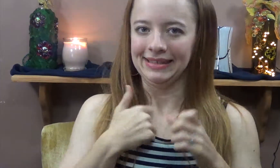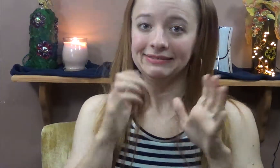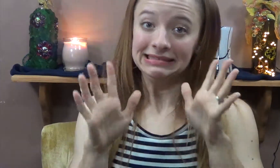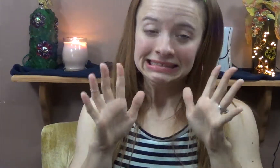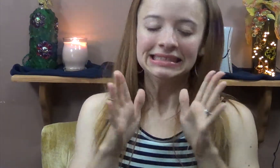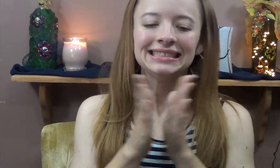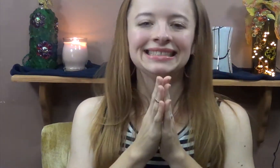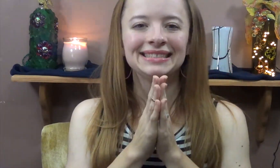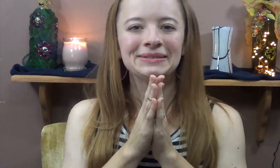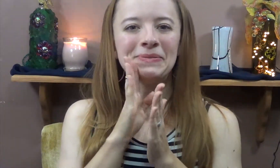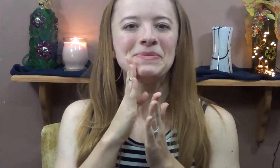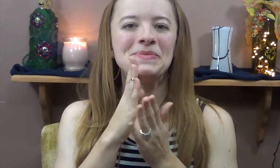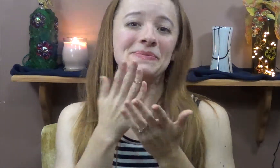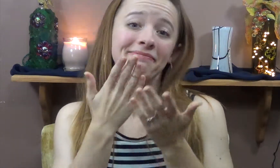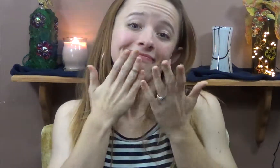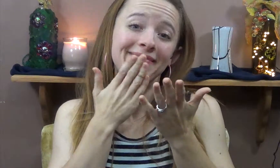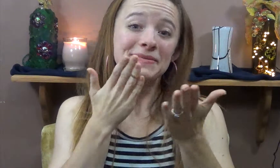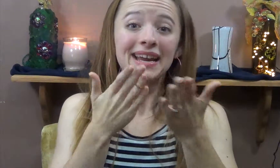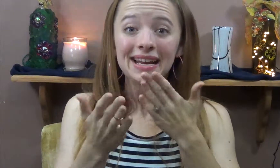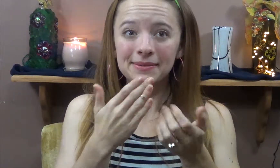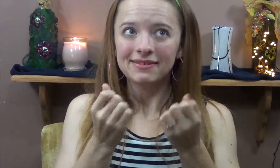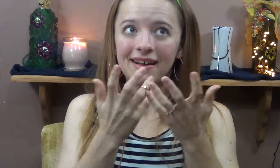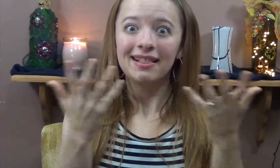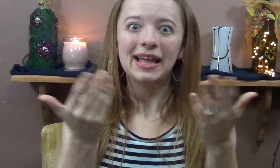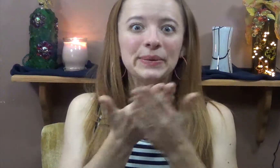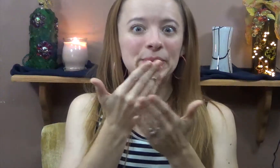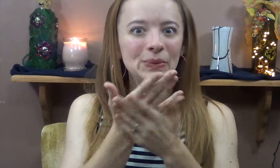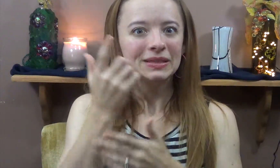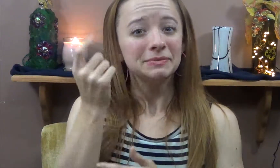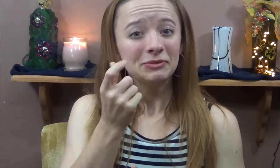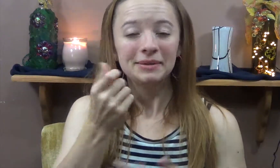will be a lot better for me hopefully. So anyways umm